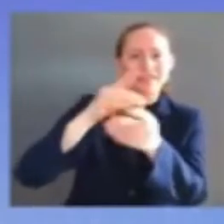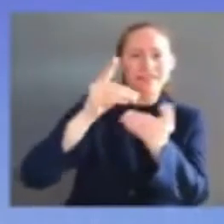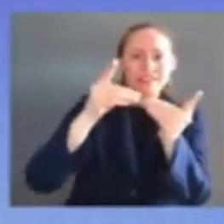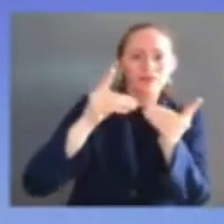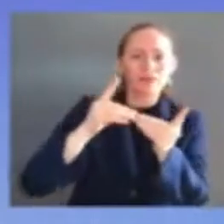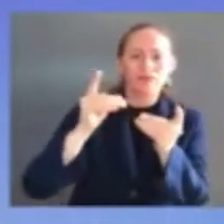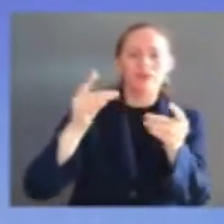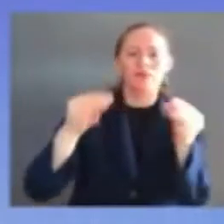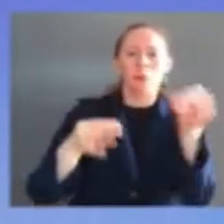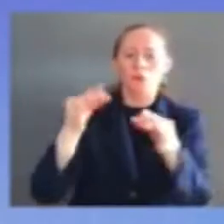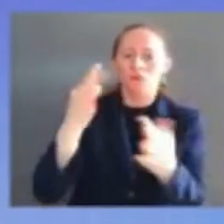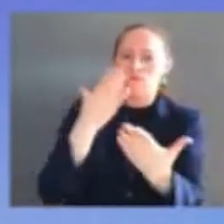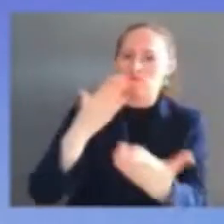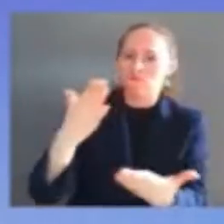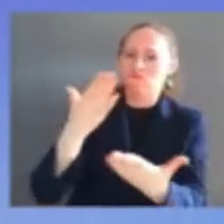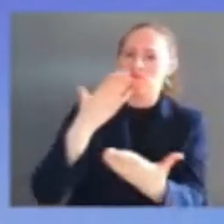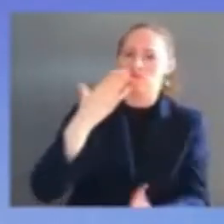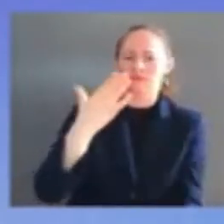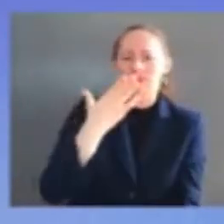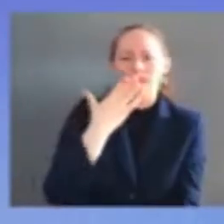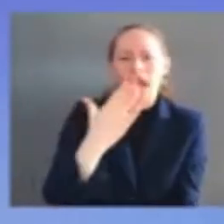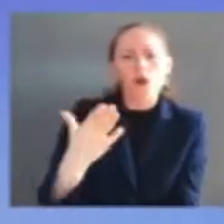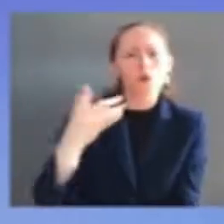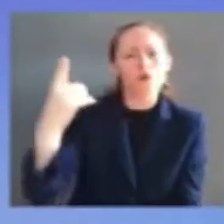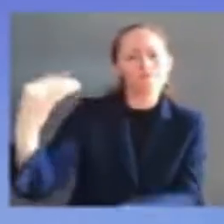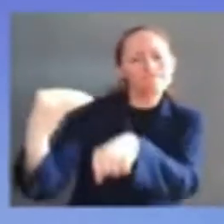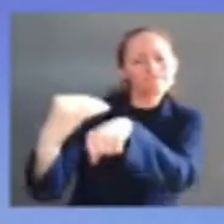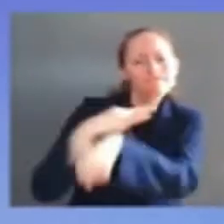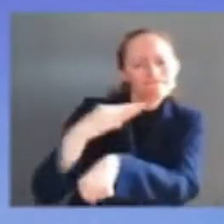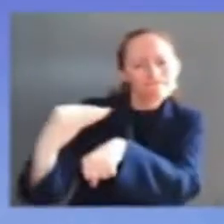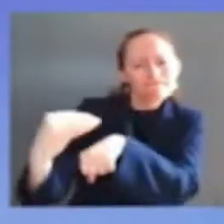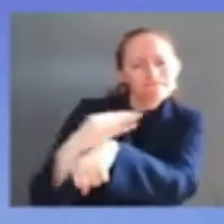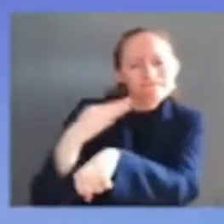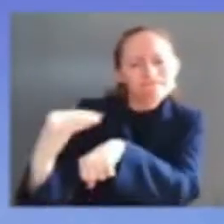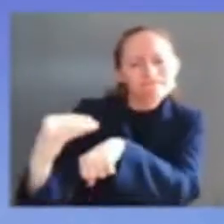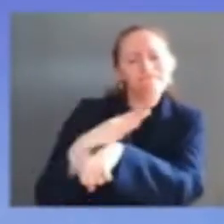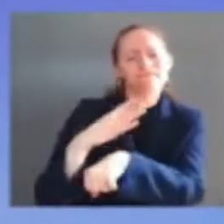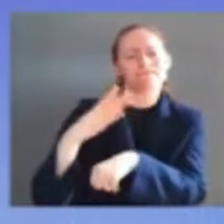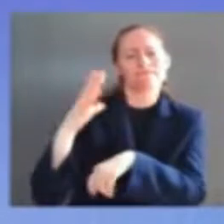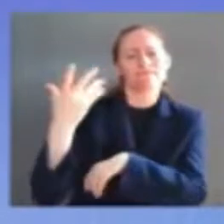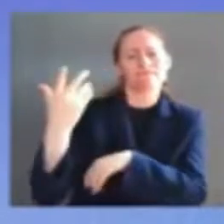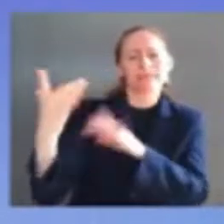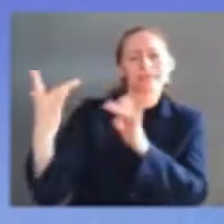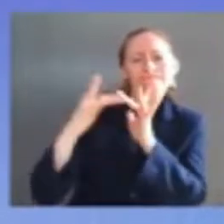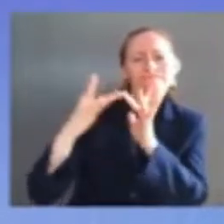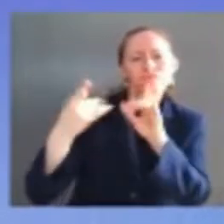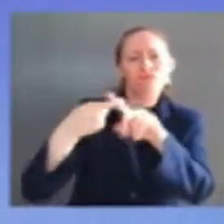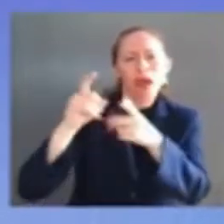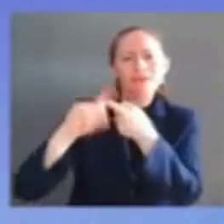battle-tested friendship through the years i also want to extend a special thanks to all of